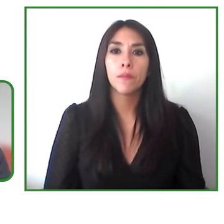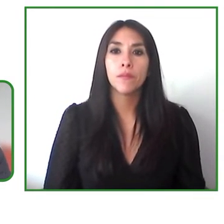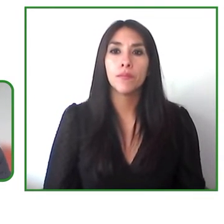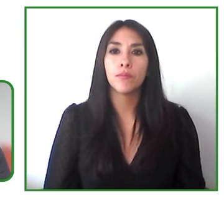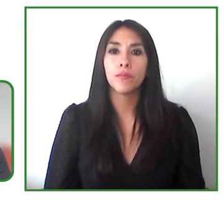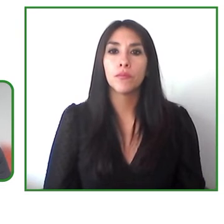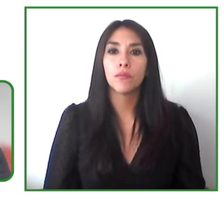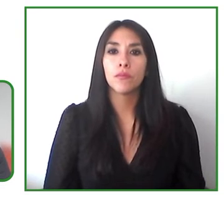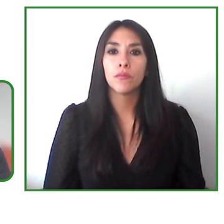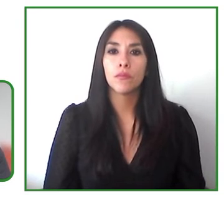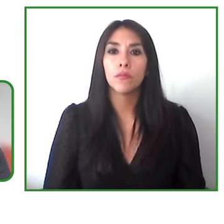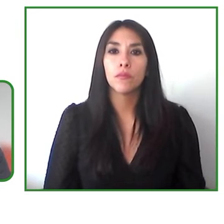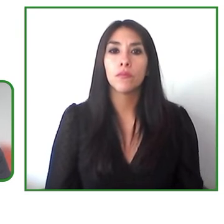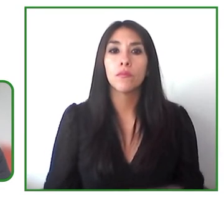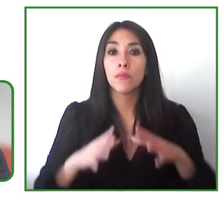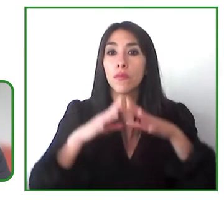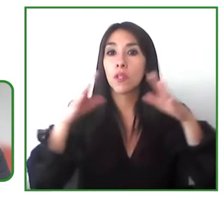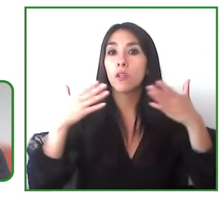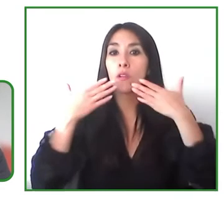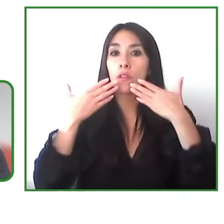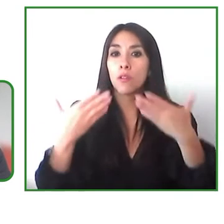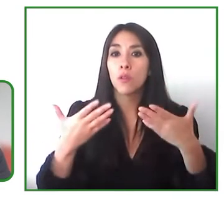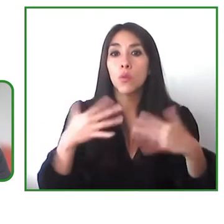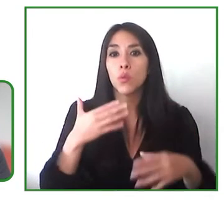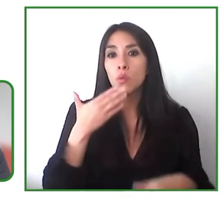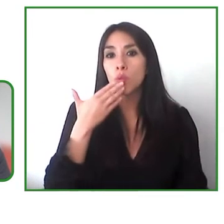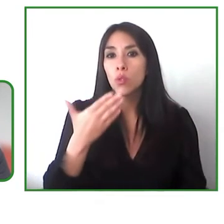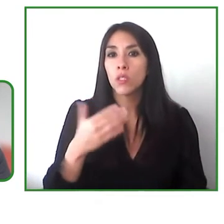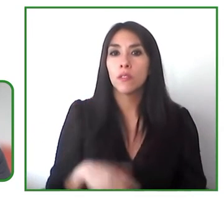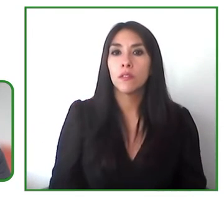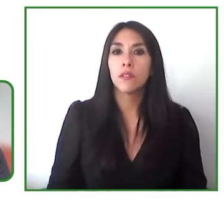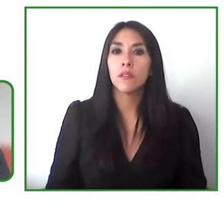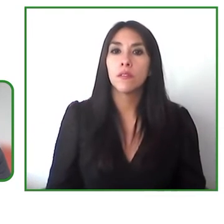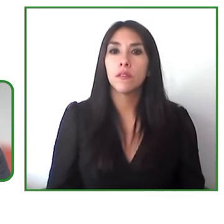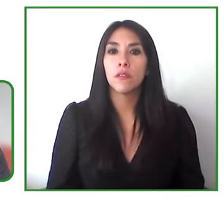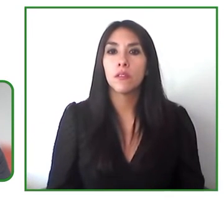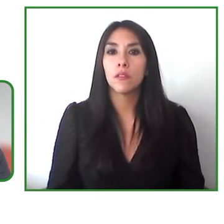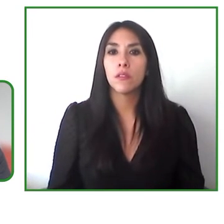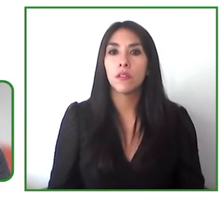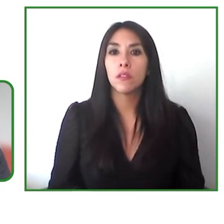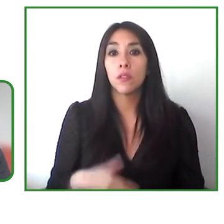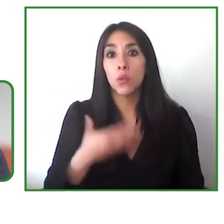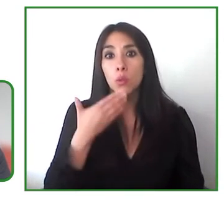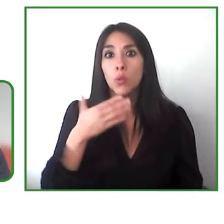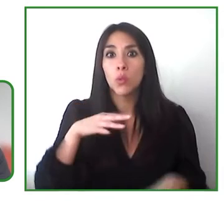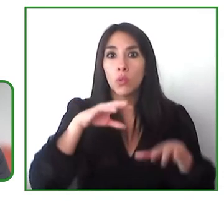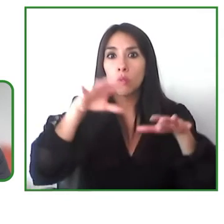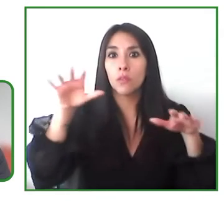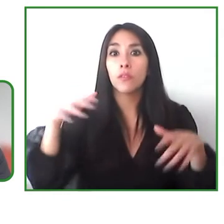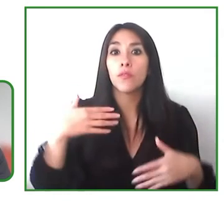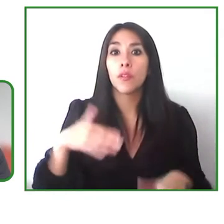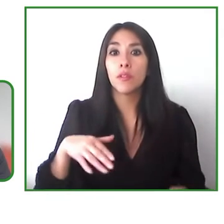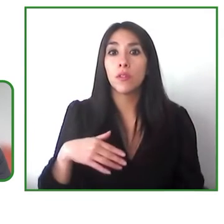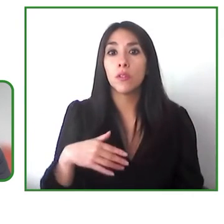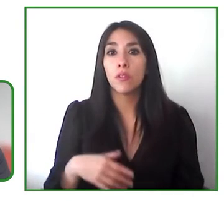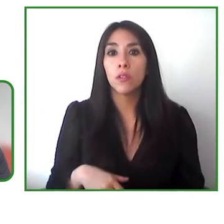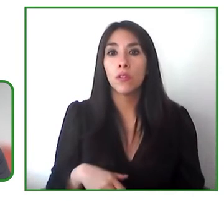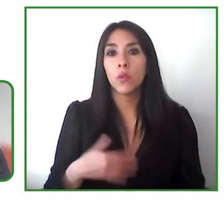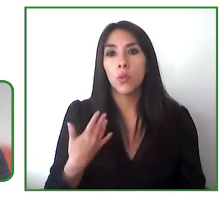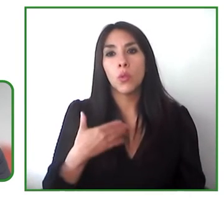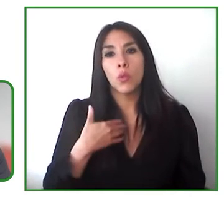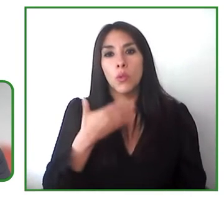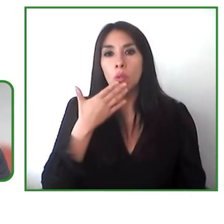i think when we begin to live this experience and experience we all feel that level of commitment